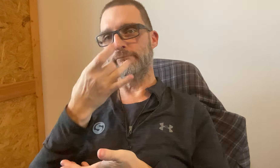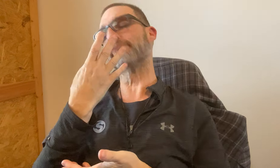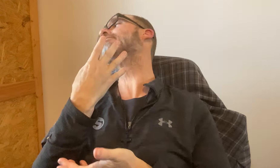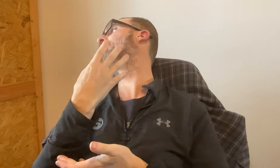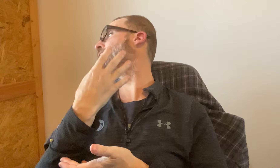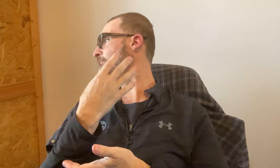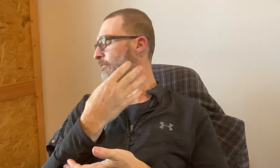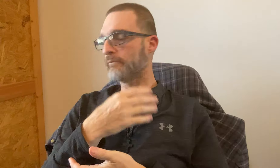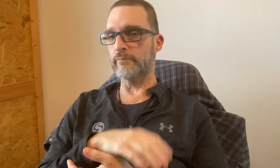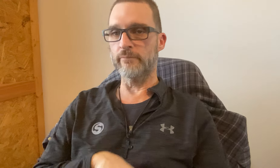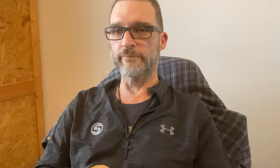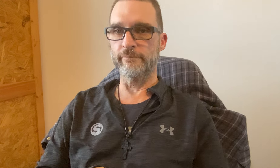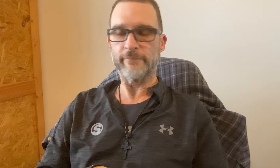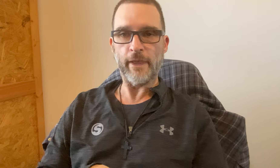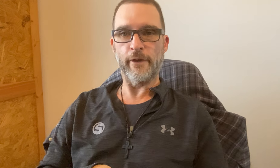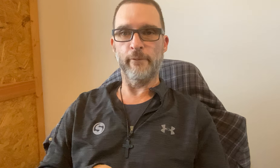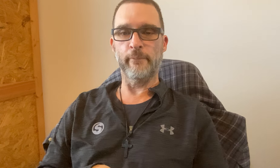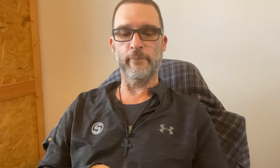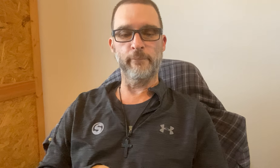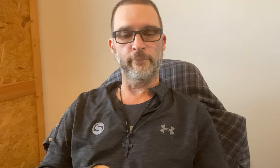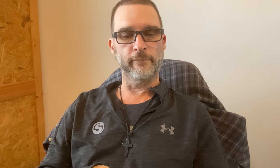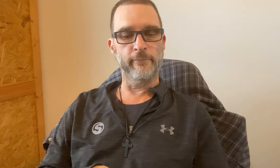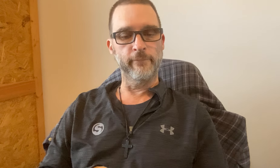the video as if it was giving me a finger flick to my face.